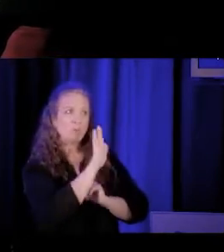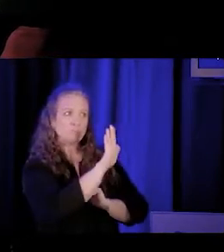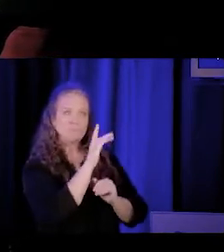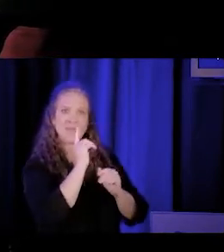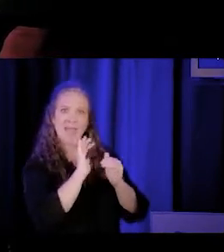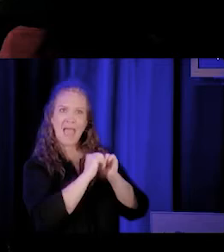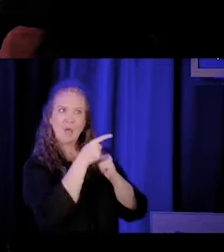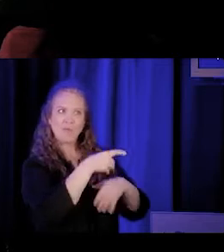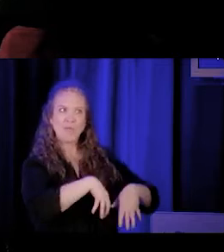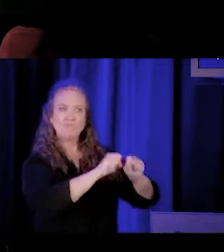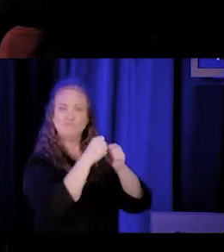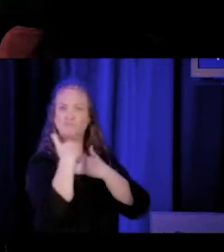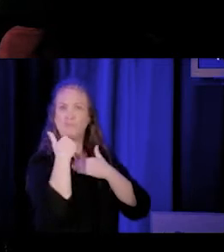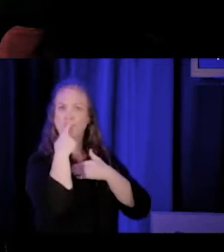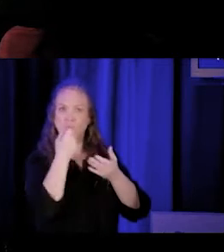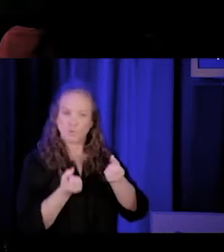through this time of transition and growth?